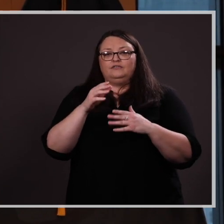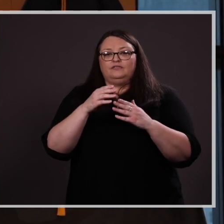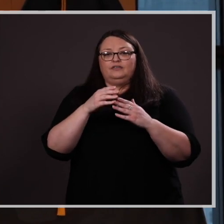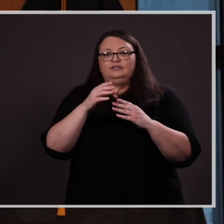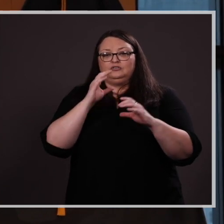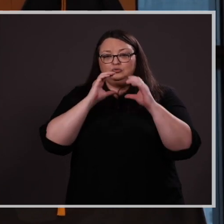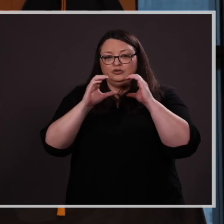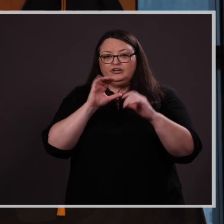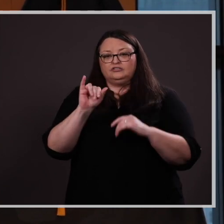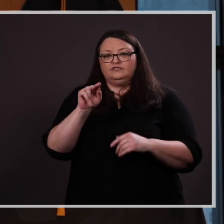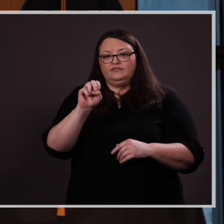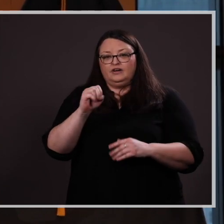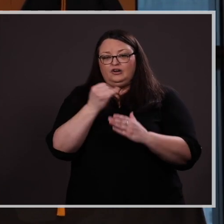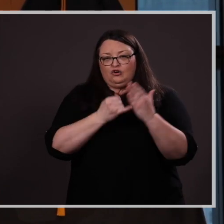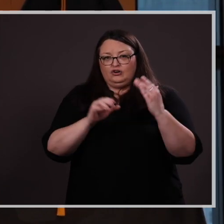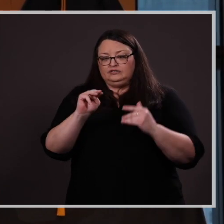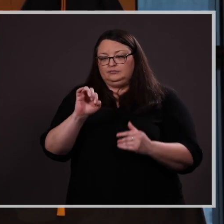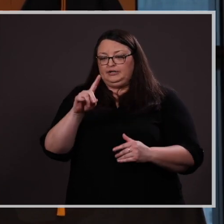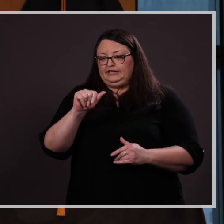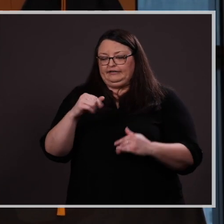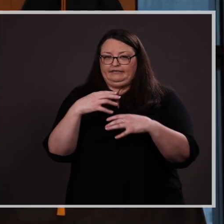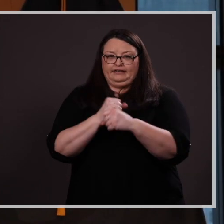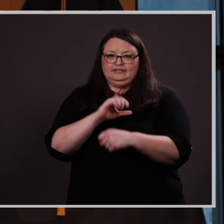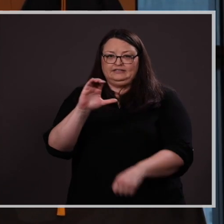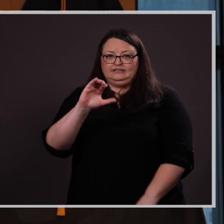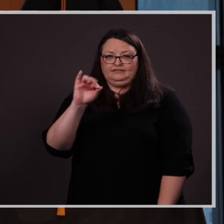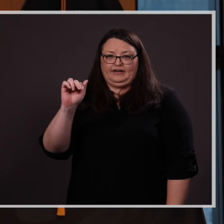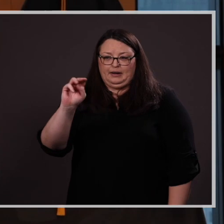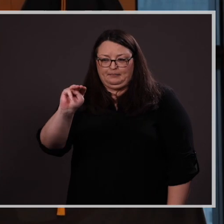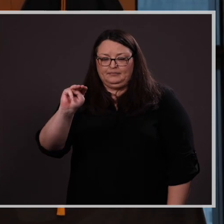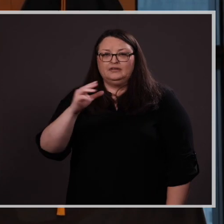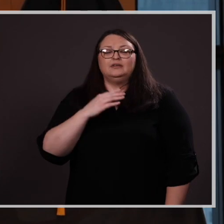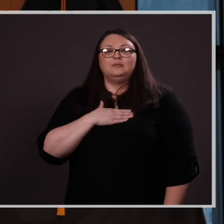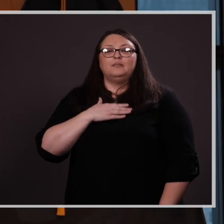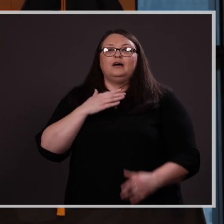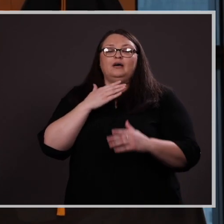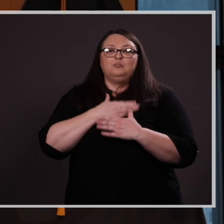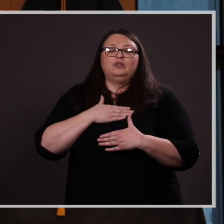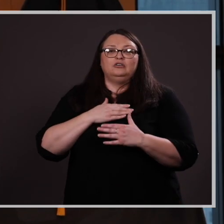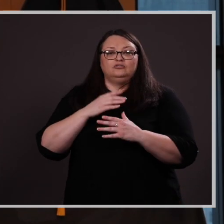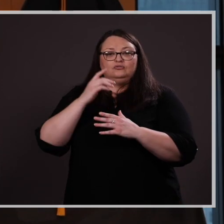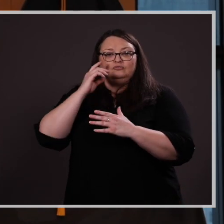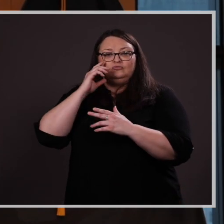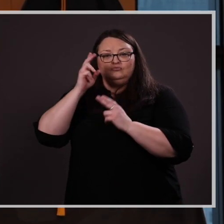as it is known on campus. It is my pleasure to honor AURORA (AURY) PILACHAI